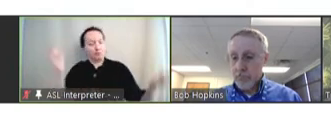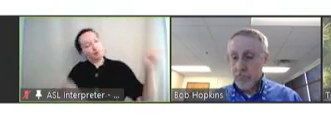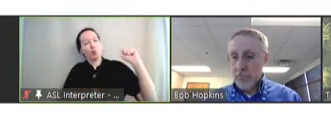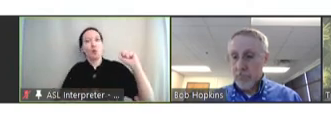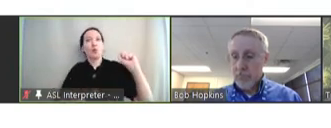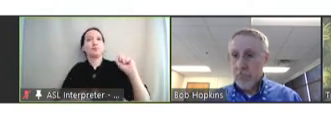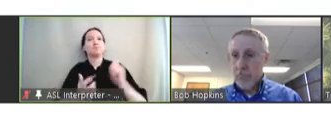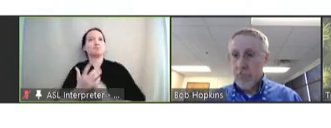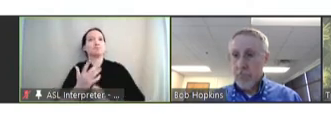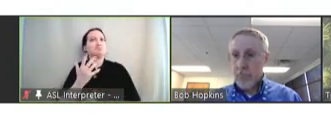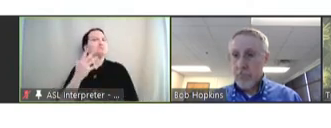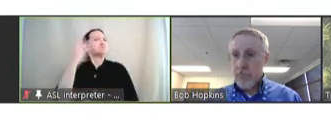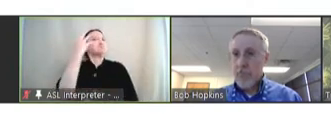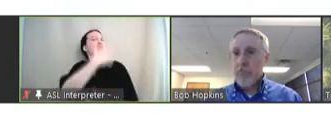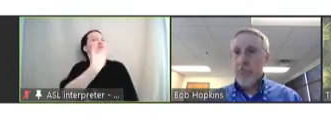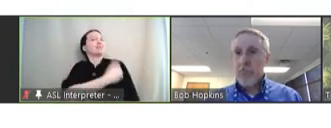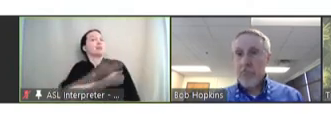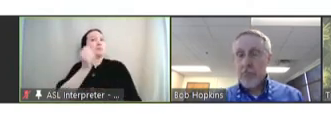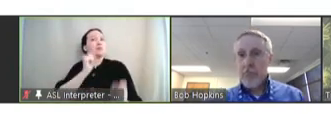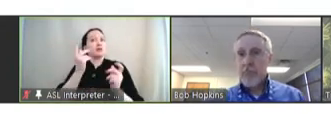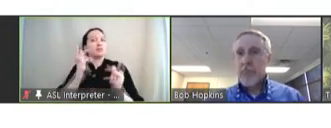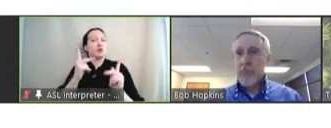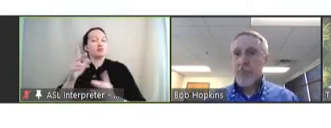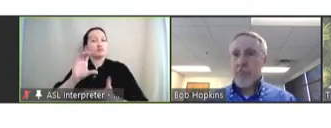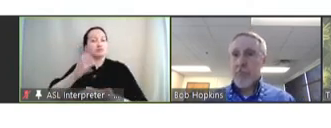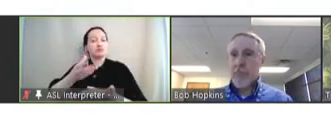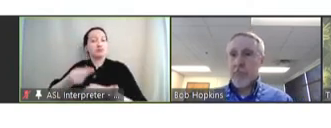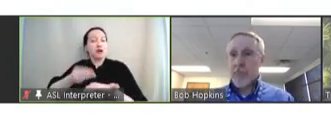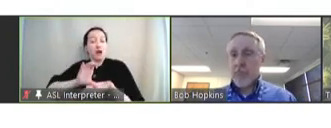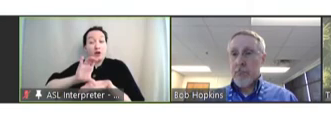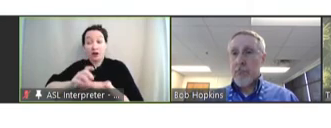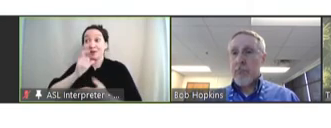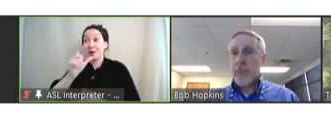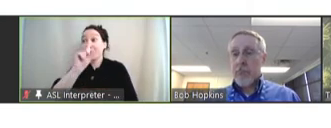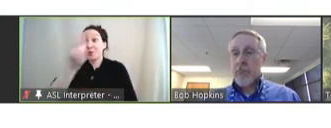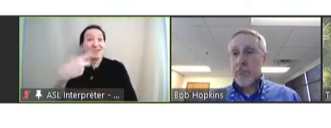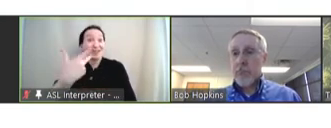vaccine. Many investors are getting back into vaccines, not just for COVID but other things.